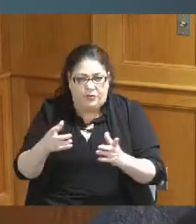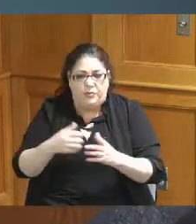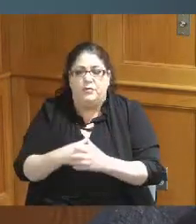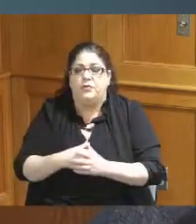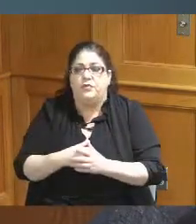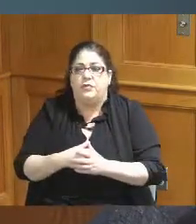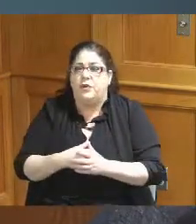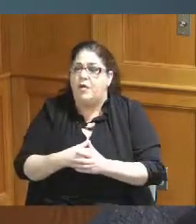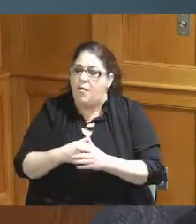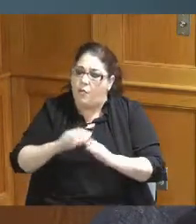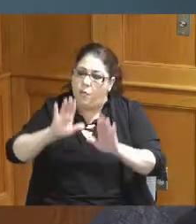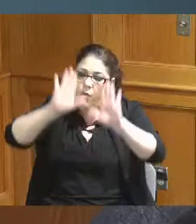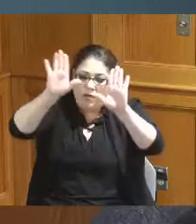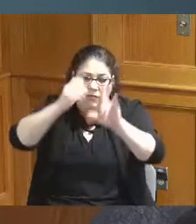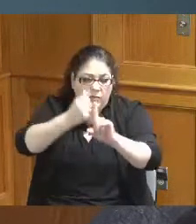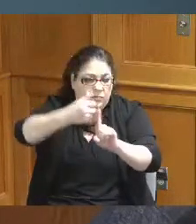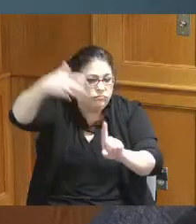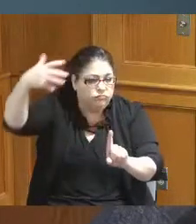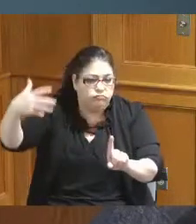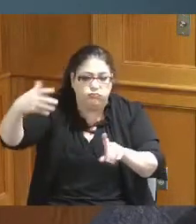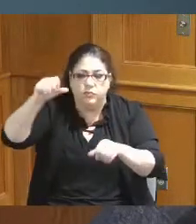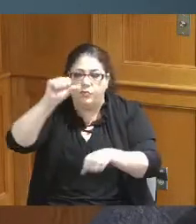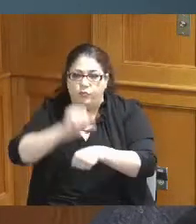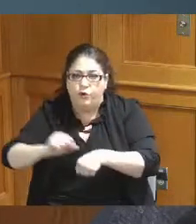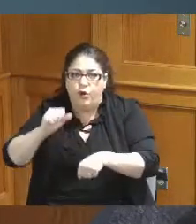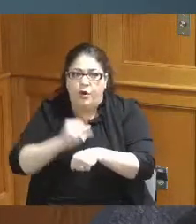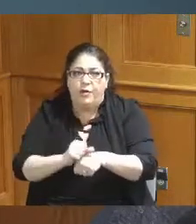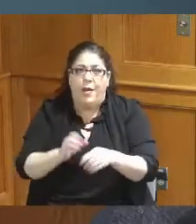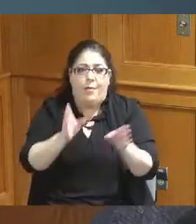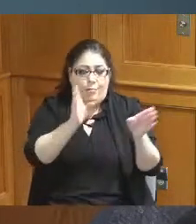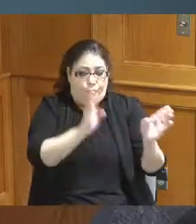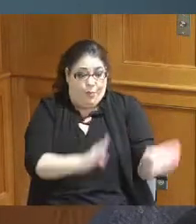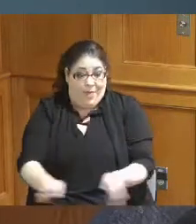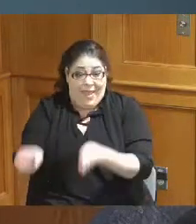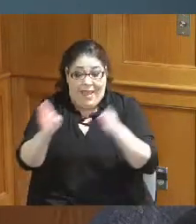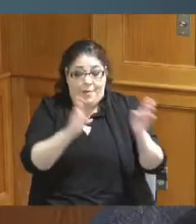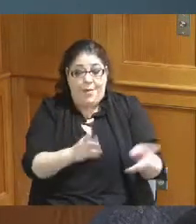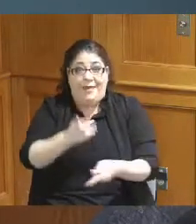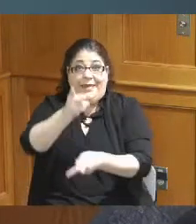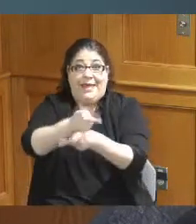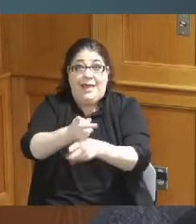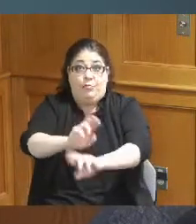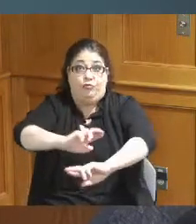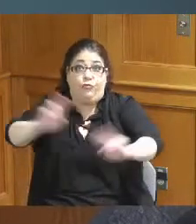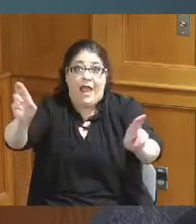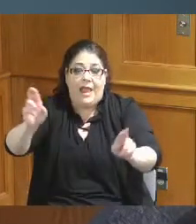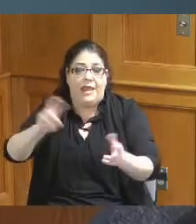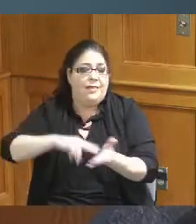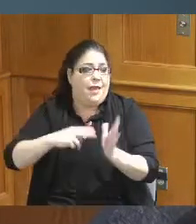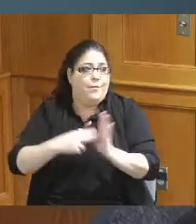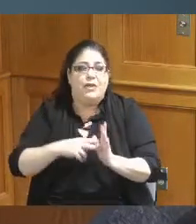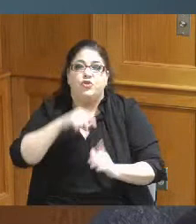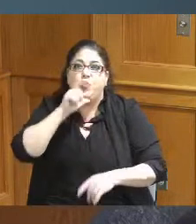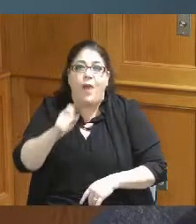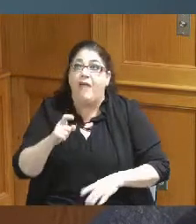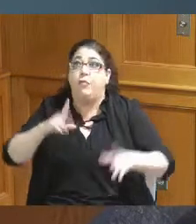prepared preparation they always say stay ready so you don't have to get ready and Nick Crossley